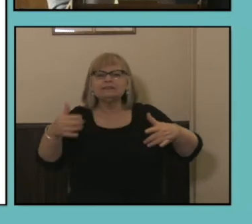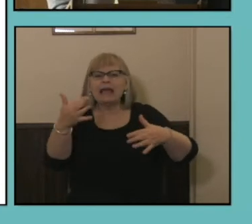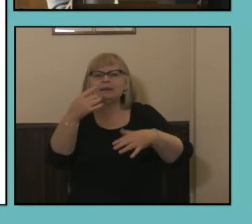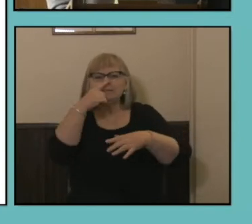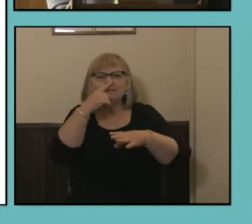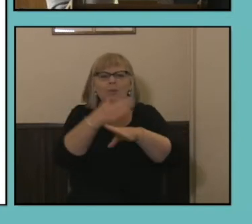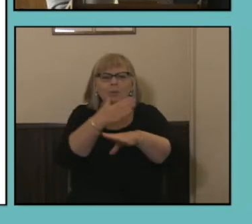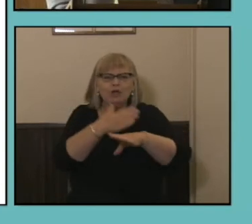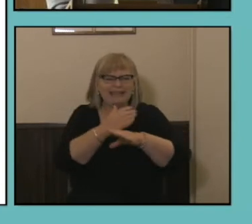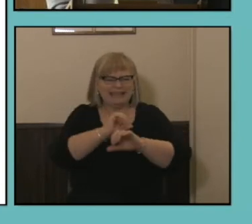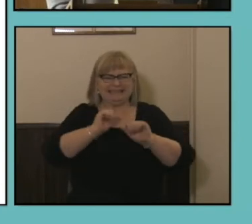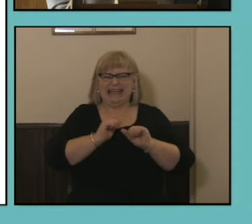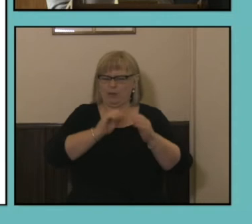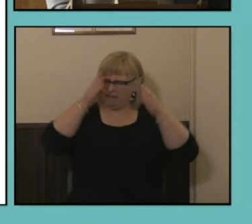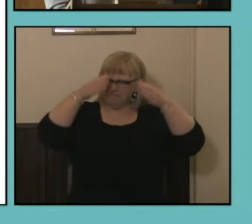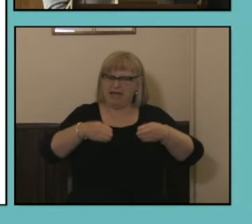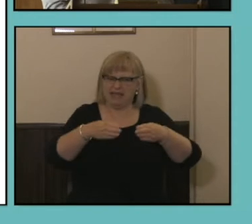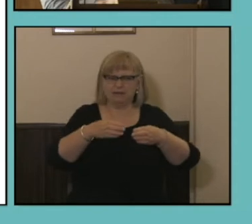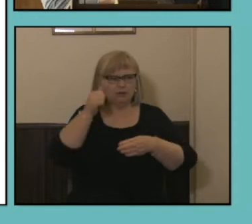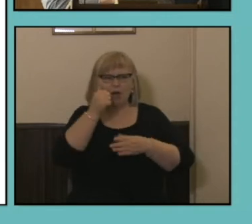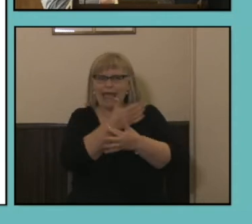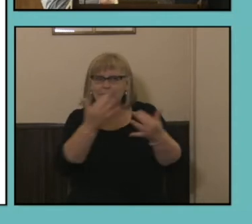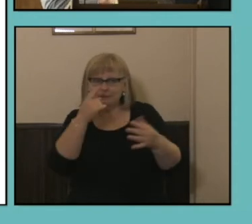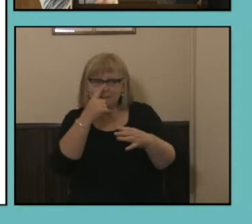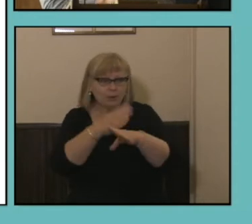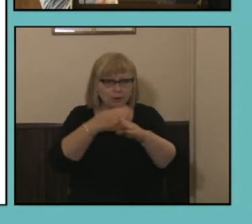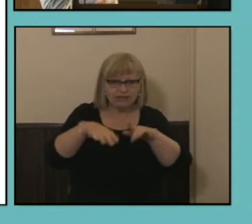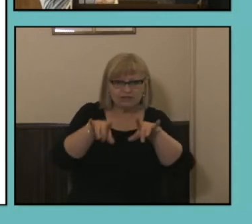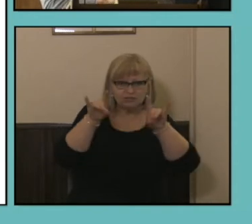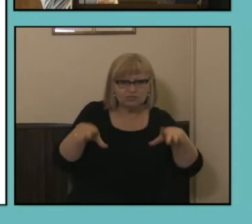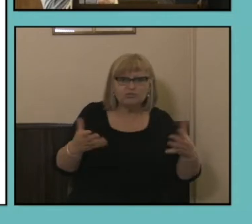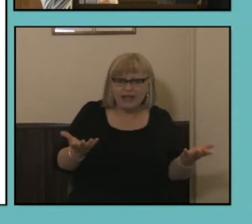labor market activity of the Australian population. So just to help looking at